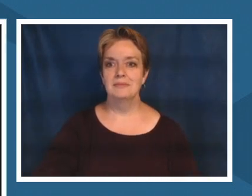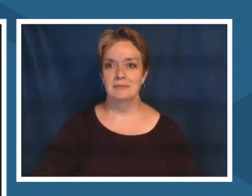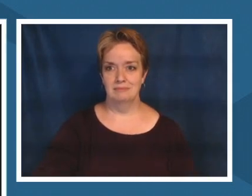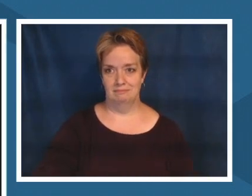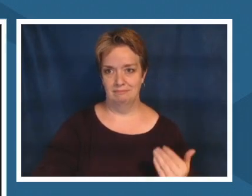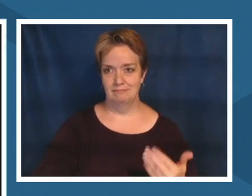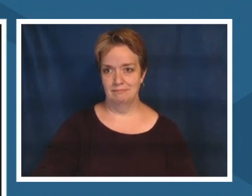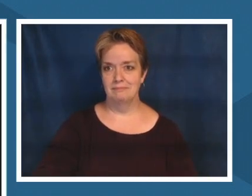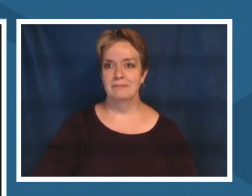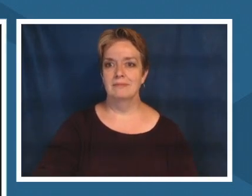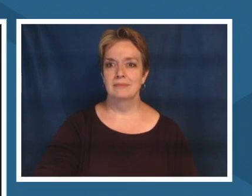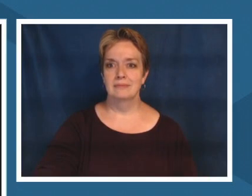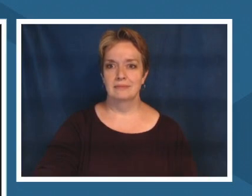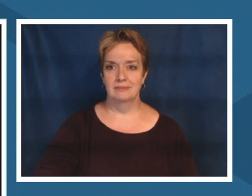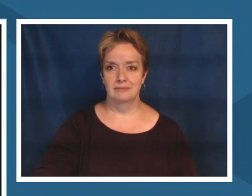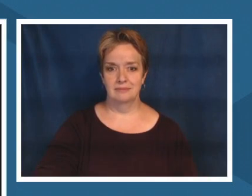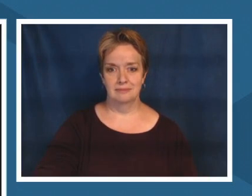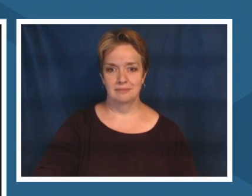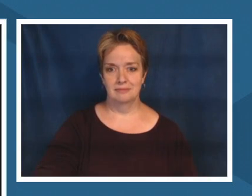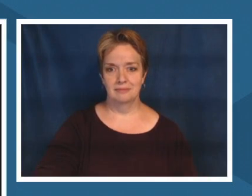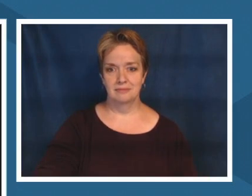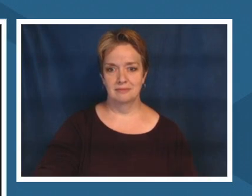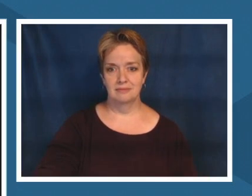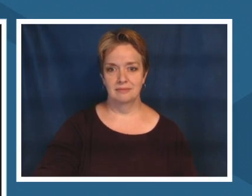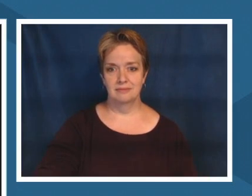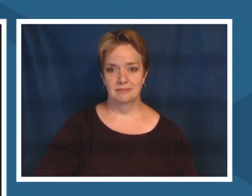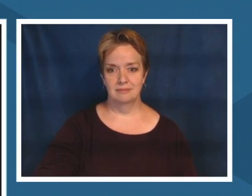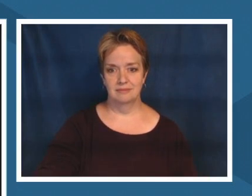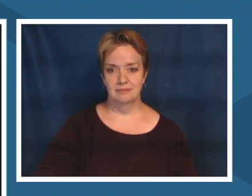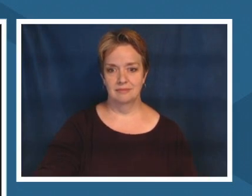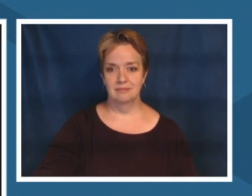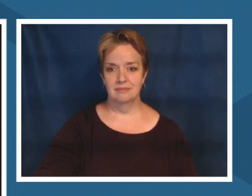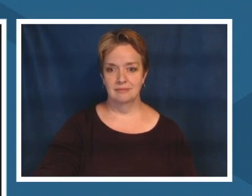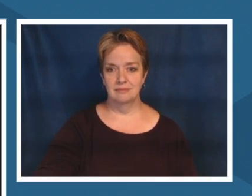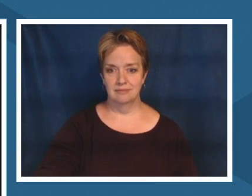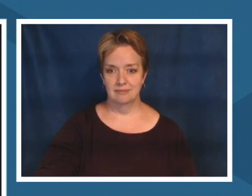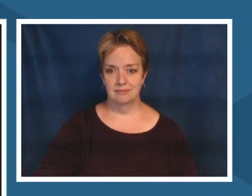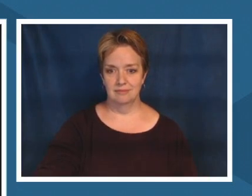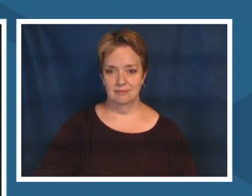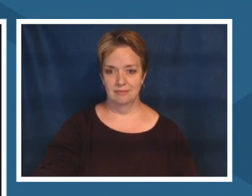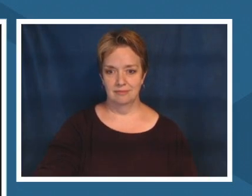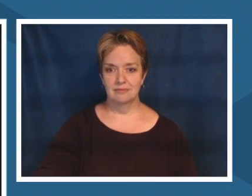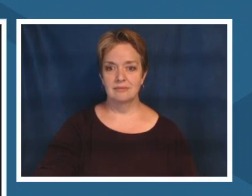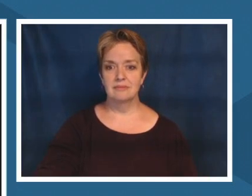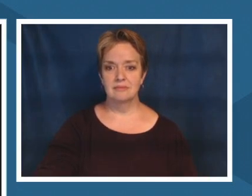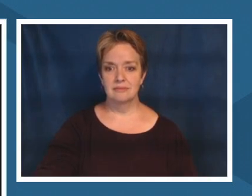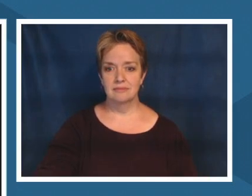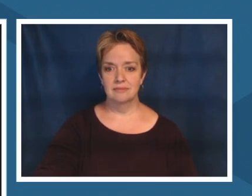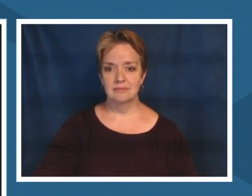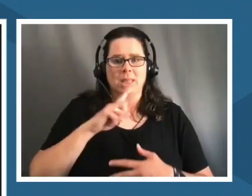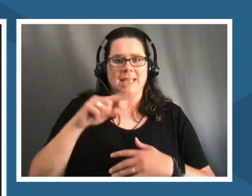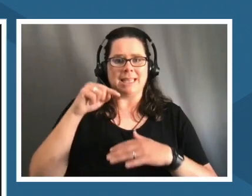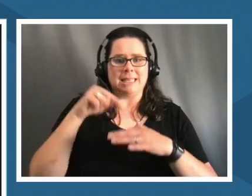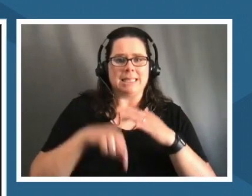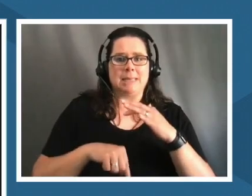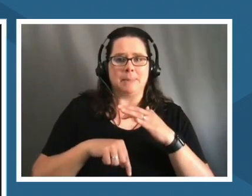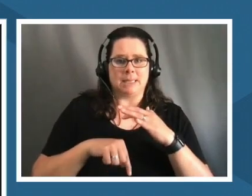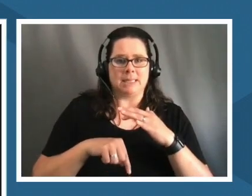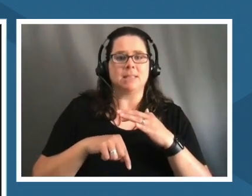deepens the term when when i hear it being used a lot more i think because